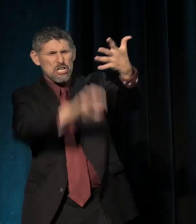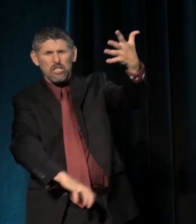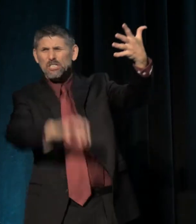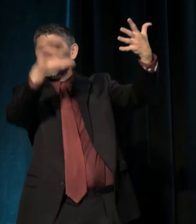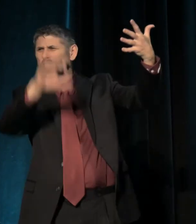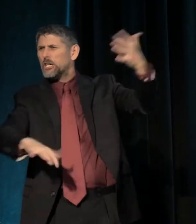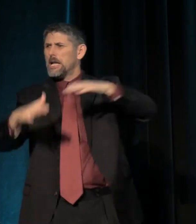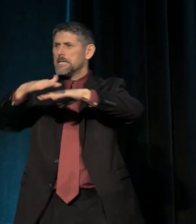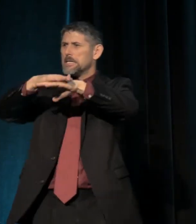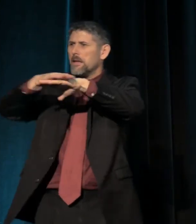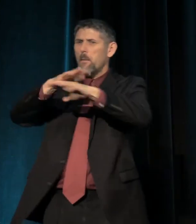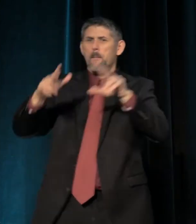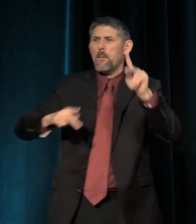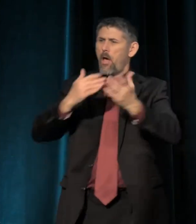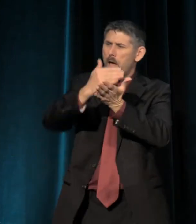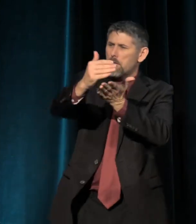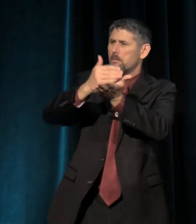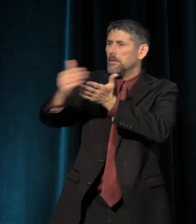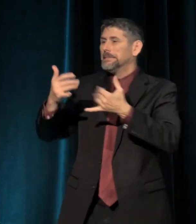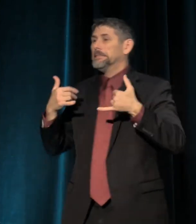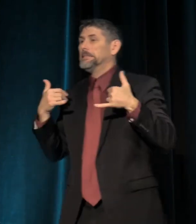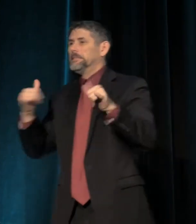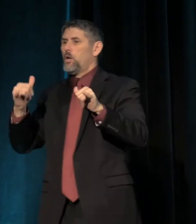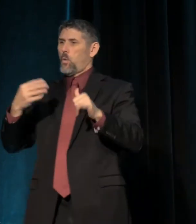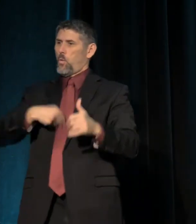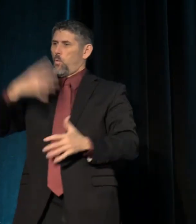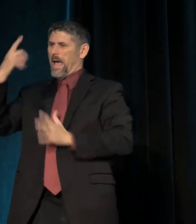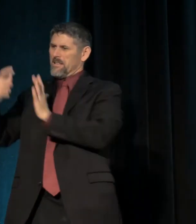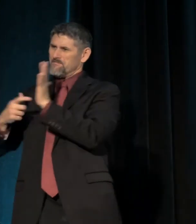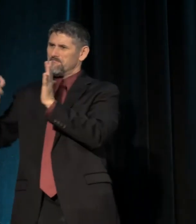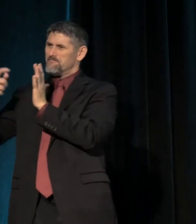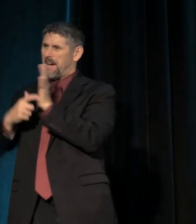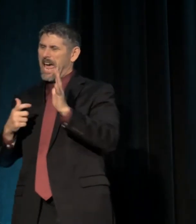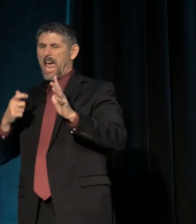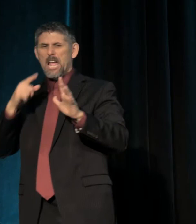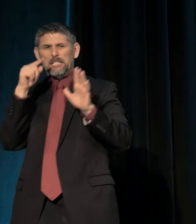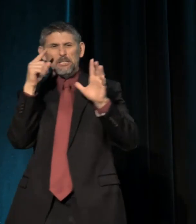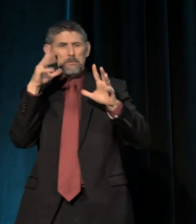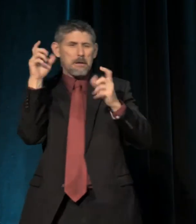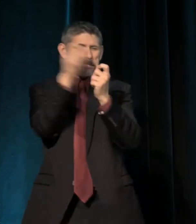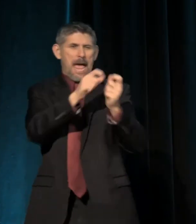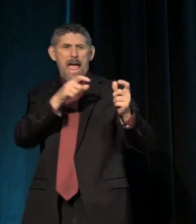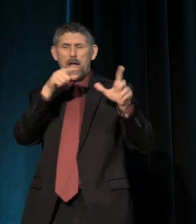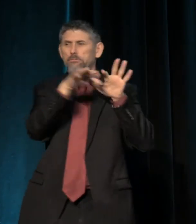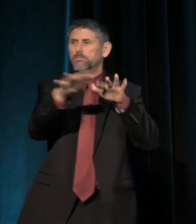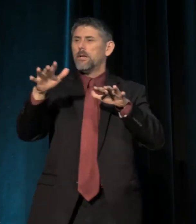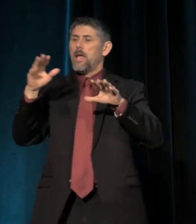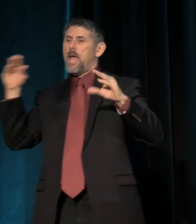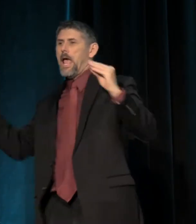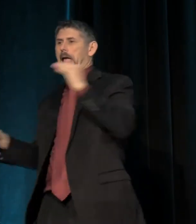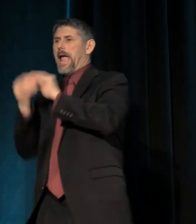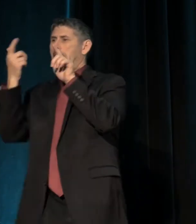And at the same time the white miners and settlers were attacking the tribes, they placed language into their constitution, stating that: